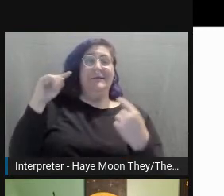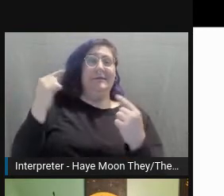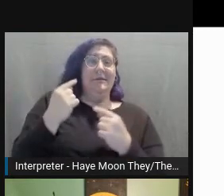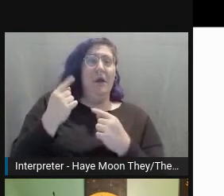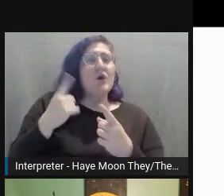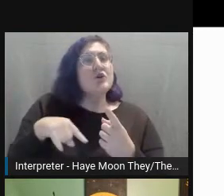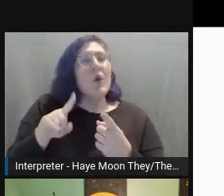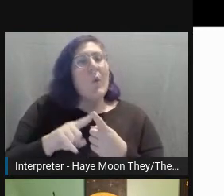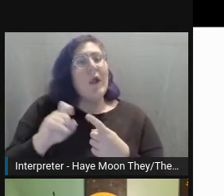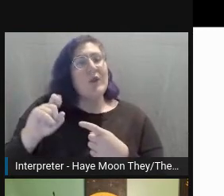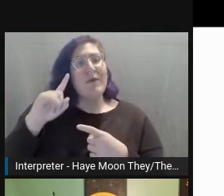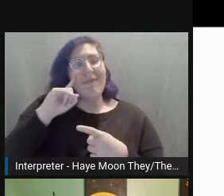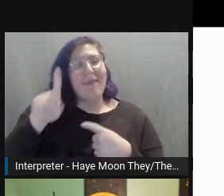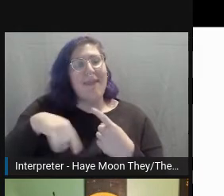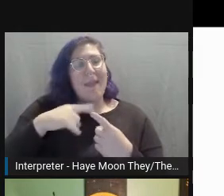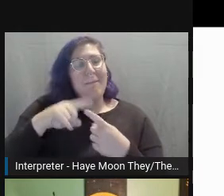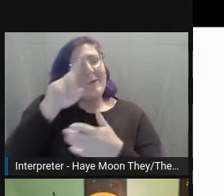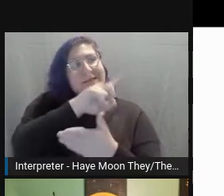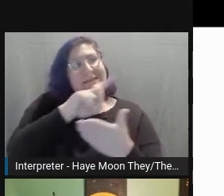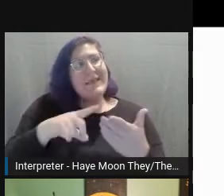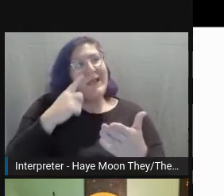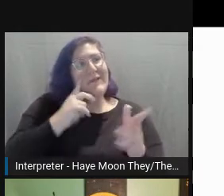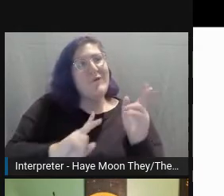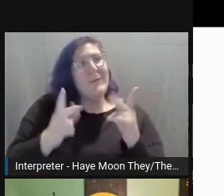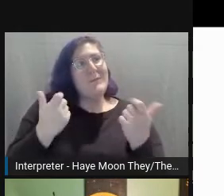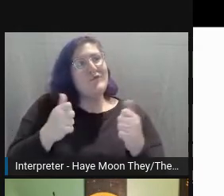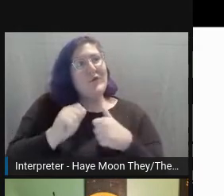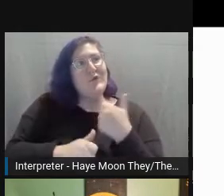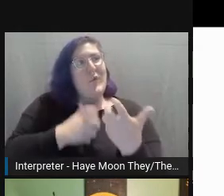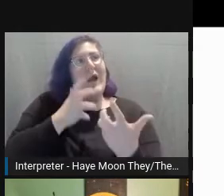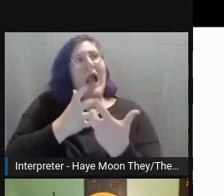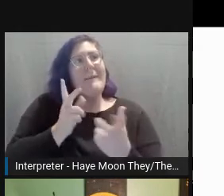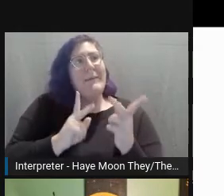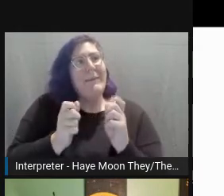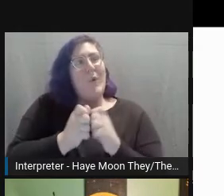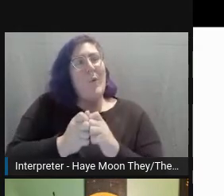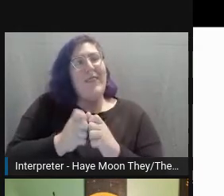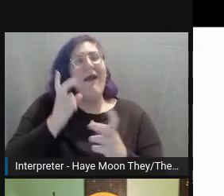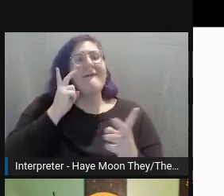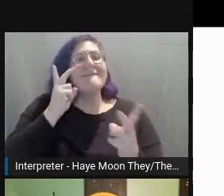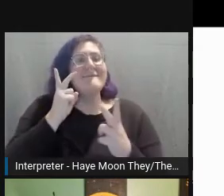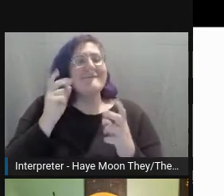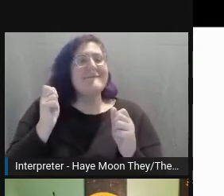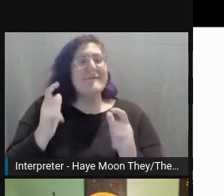to accommodate those that have visual needs, you want to ensure that the colors have enough contrast.